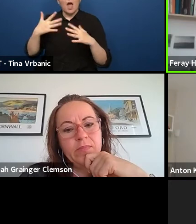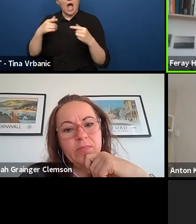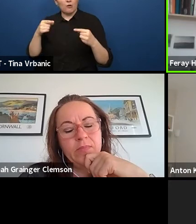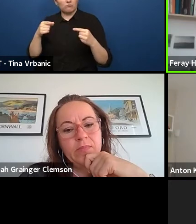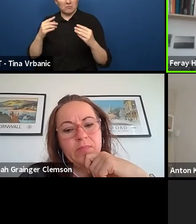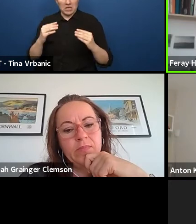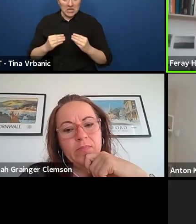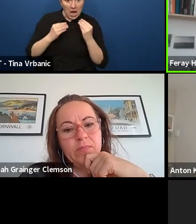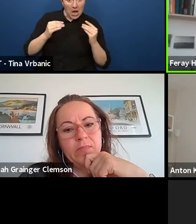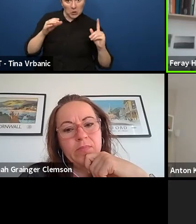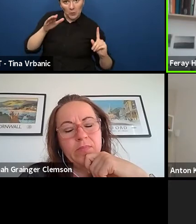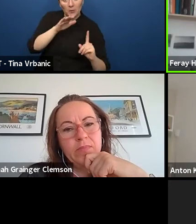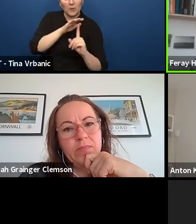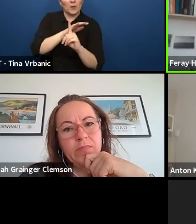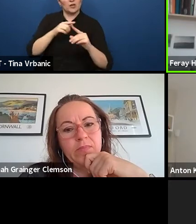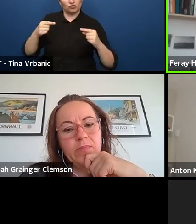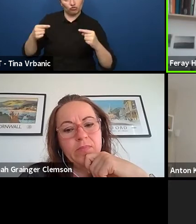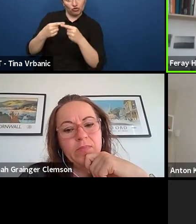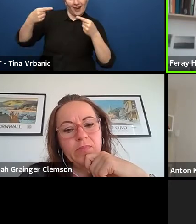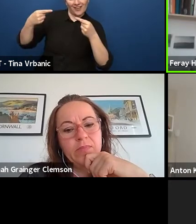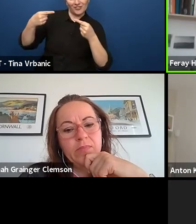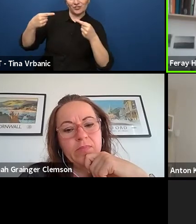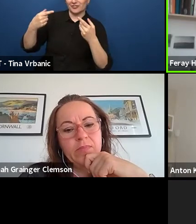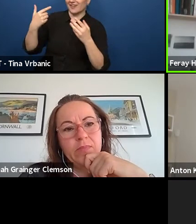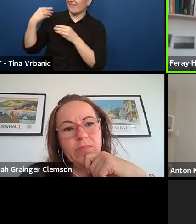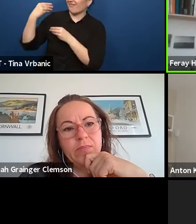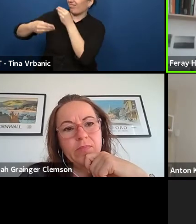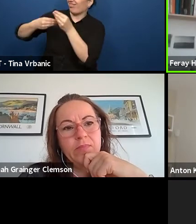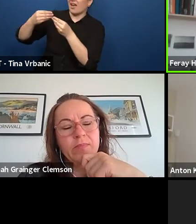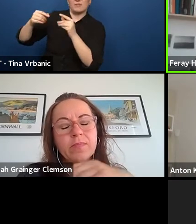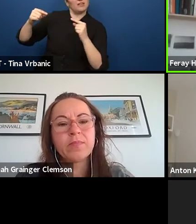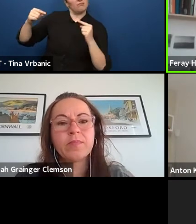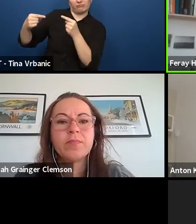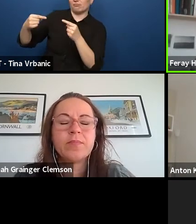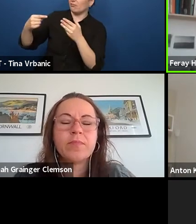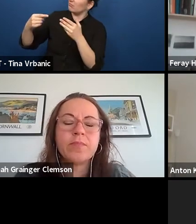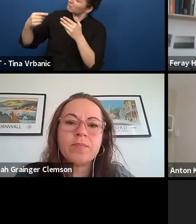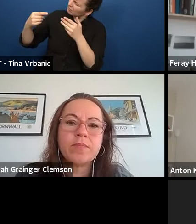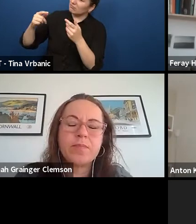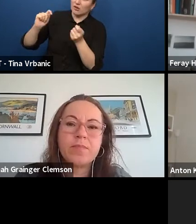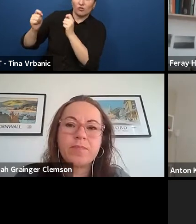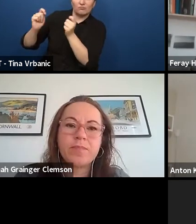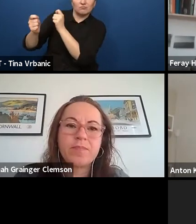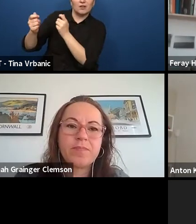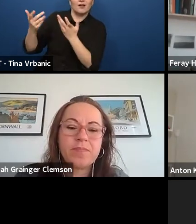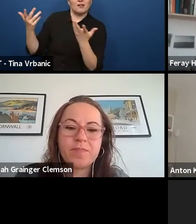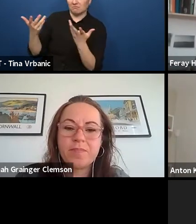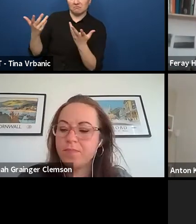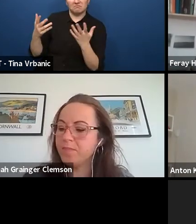and not only audience for the young actors of course. Yeah. Thank you.